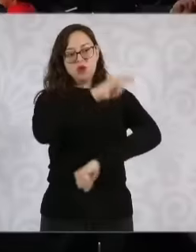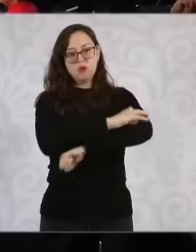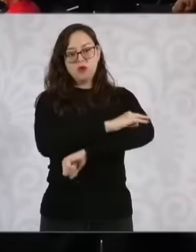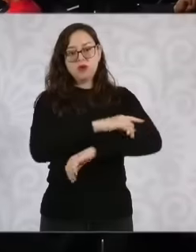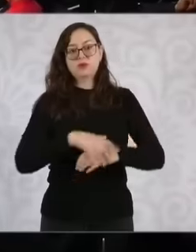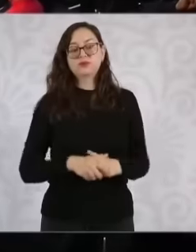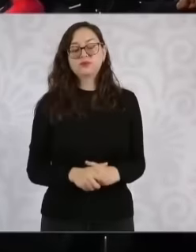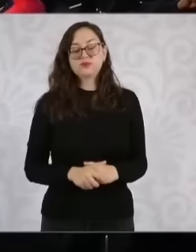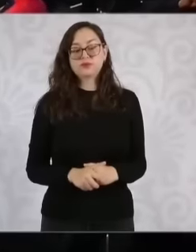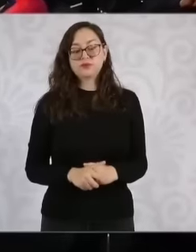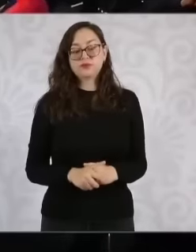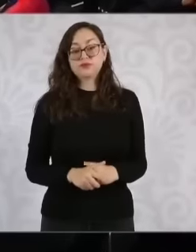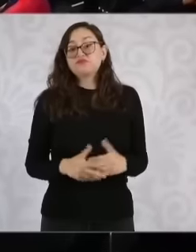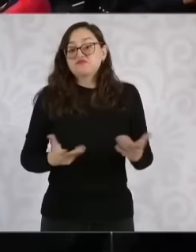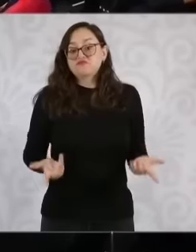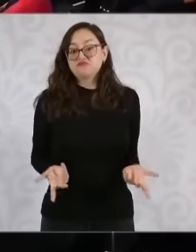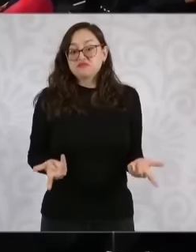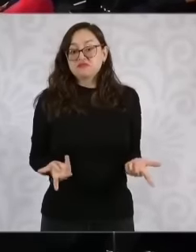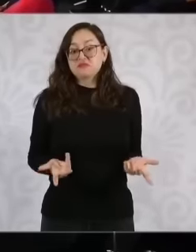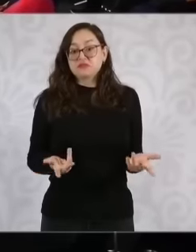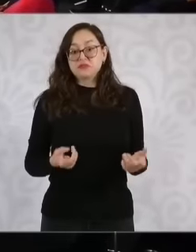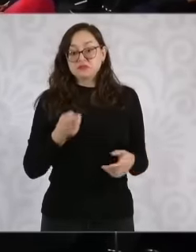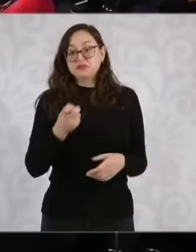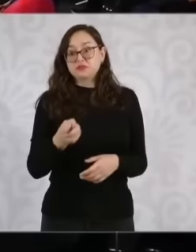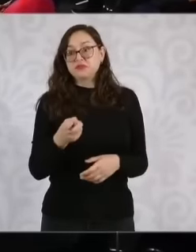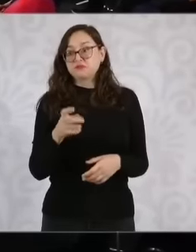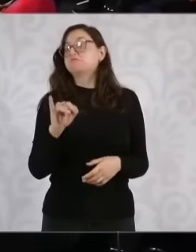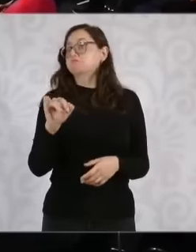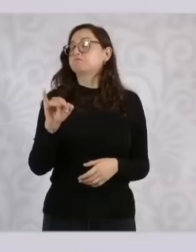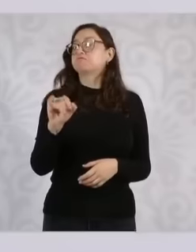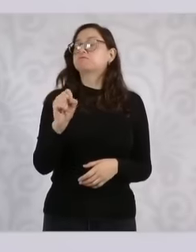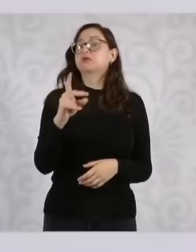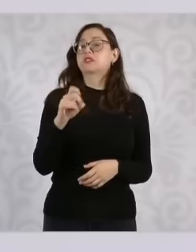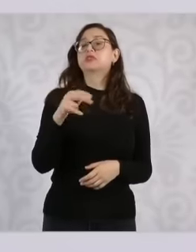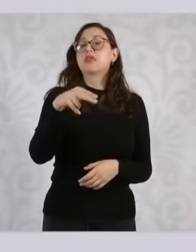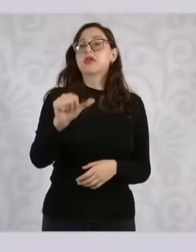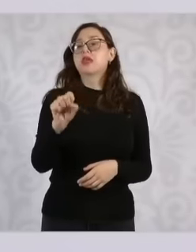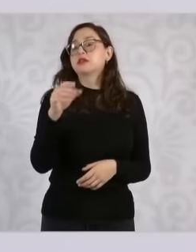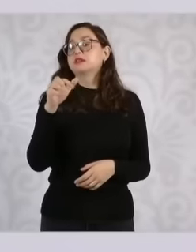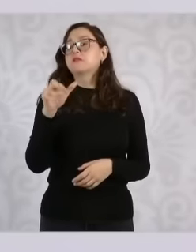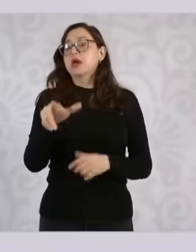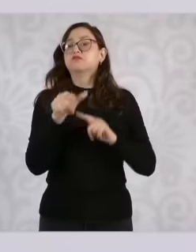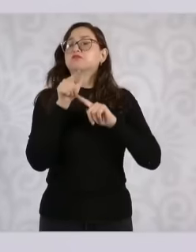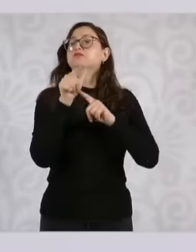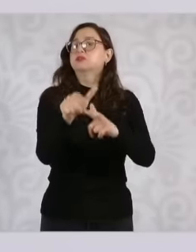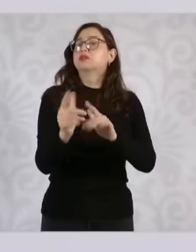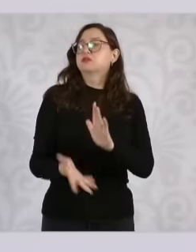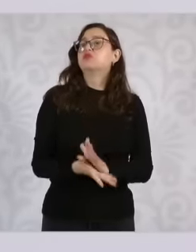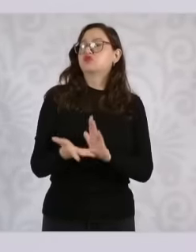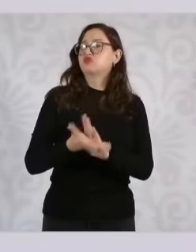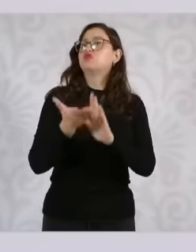working with them on different infrastructure works. Yesterday I said it just